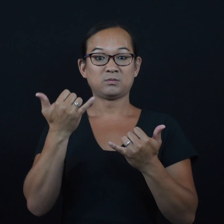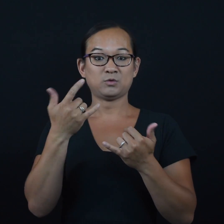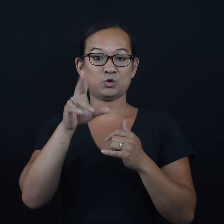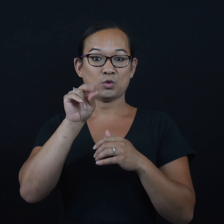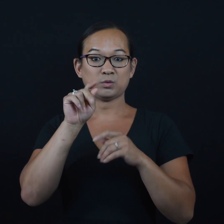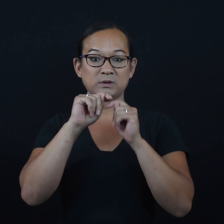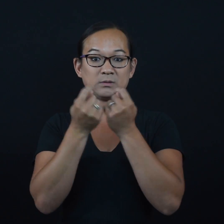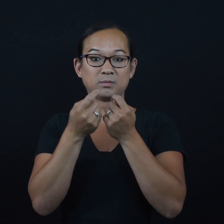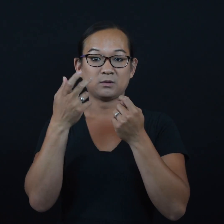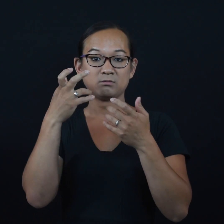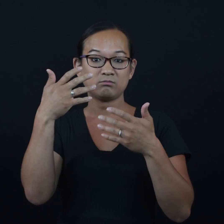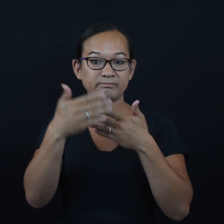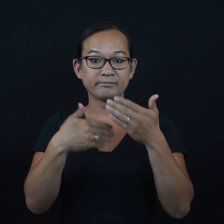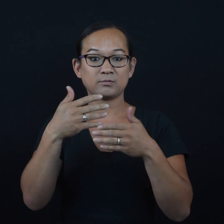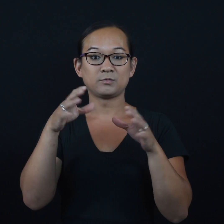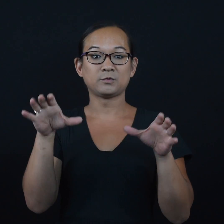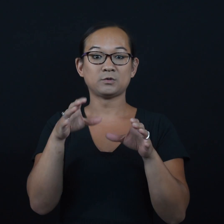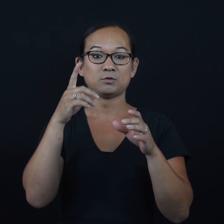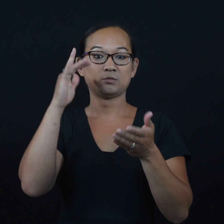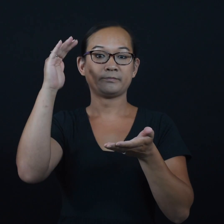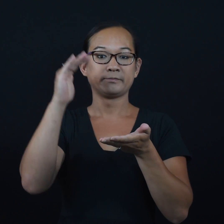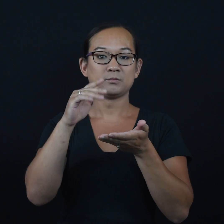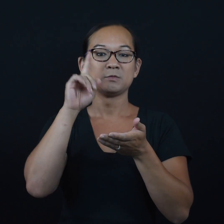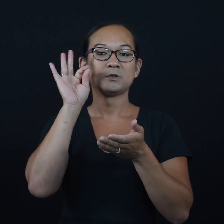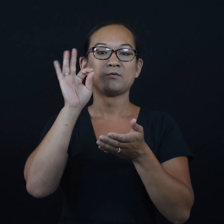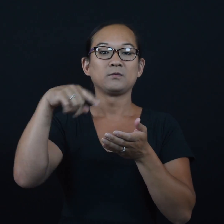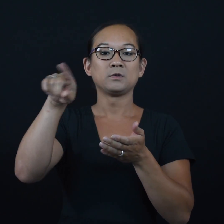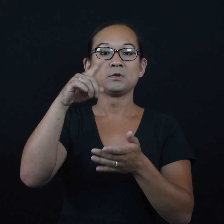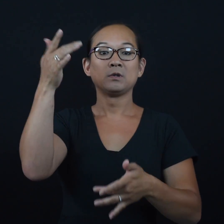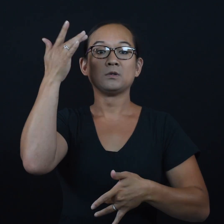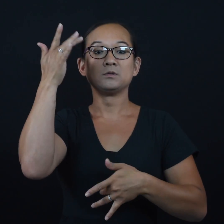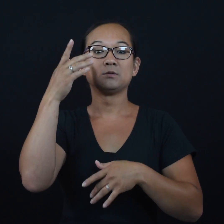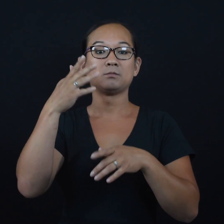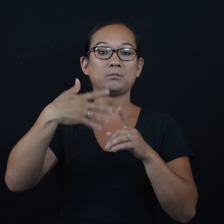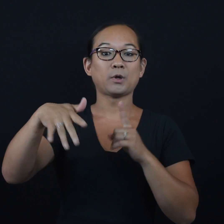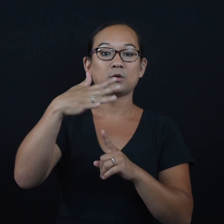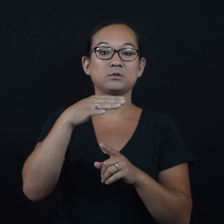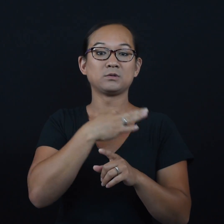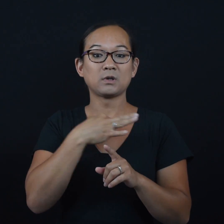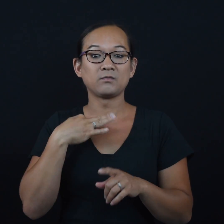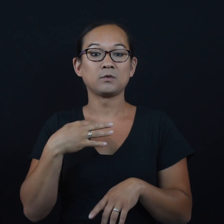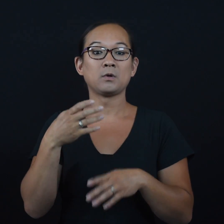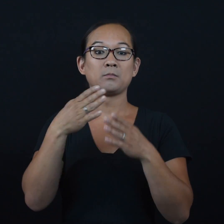Although no utilities sustained such a reductionbecause of illnesses among their staff,